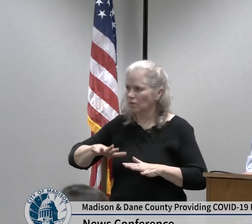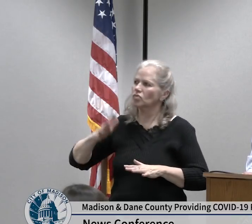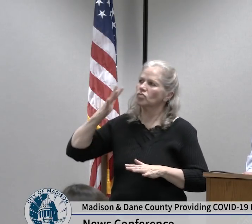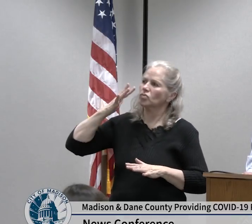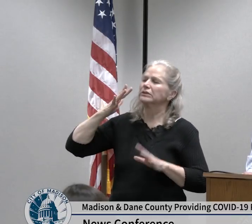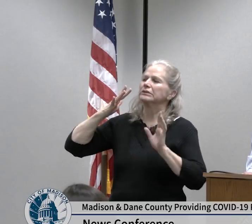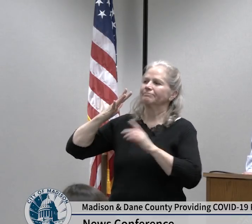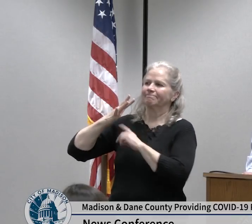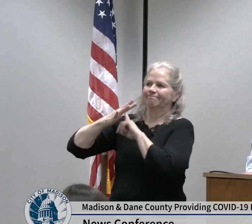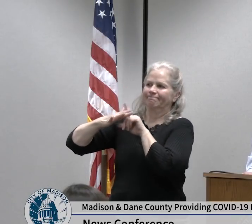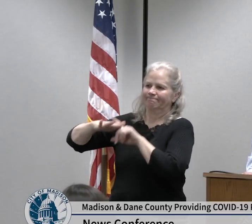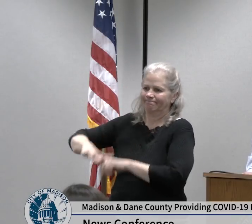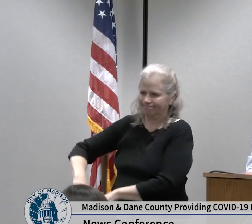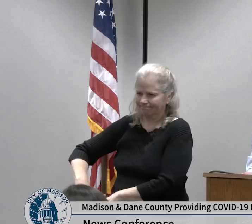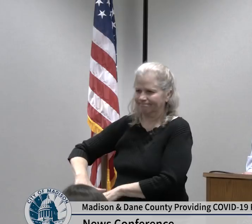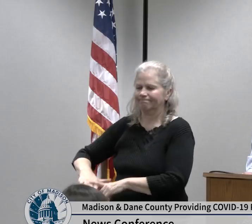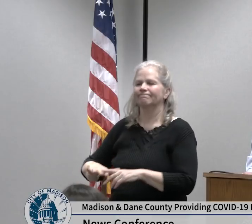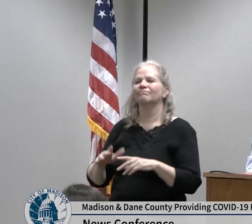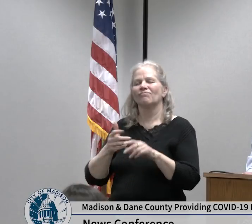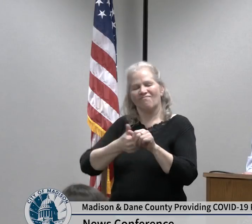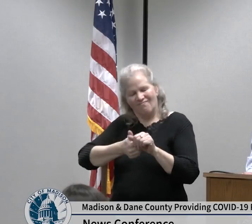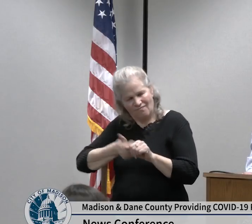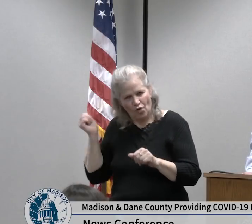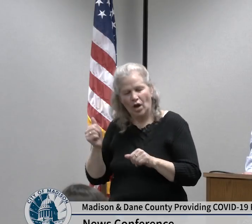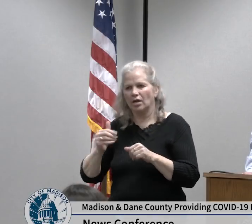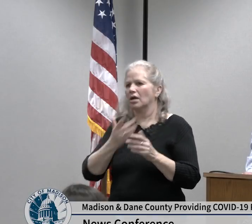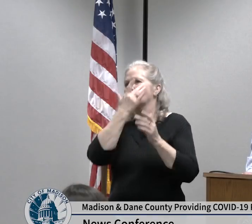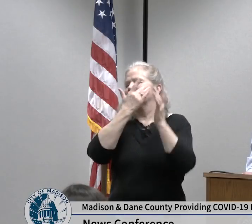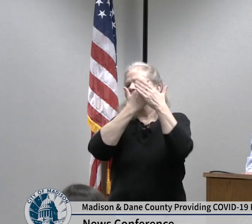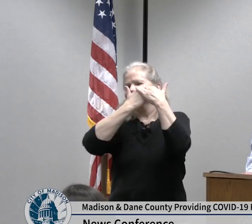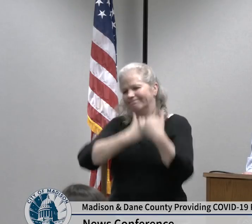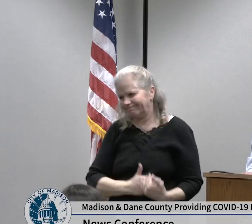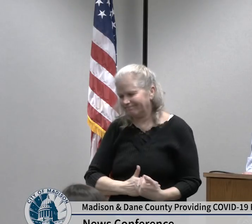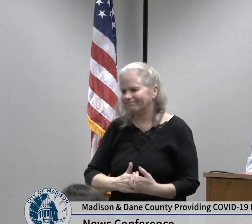you can to kind of avoid that and along with that handshakes and that type of